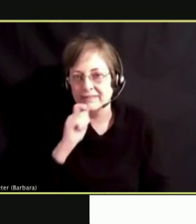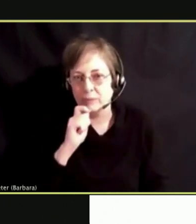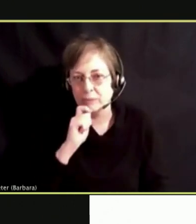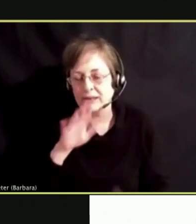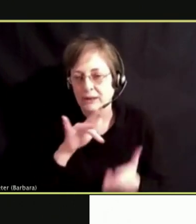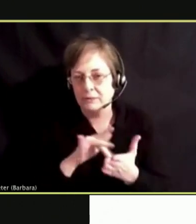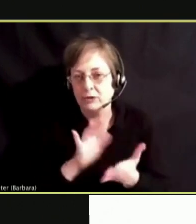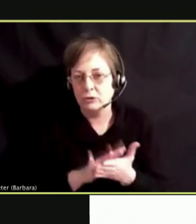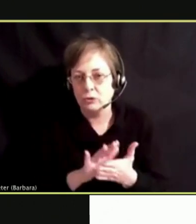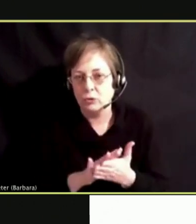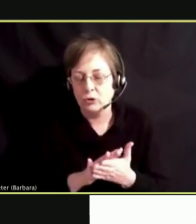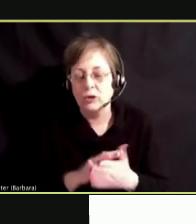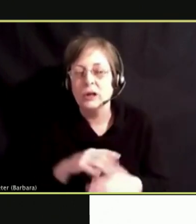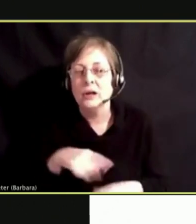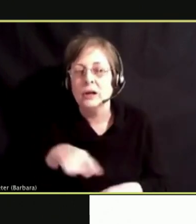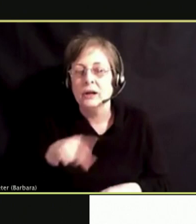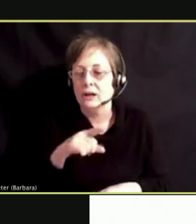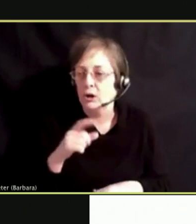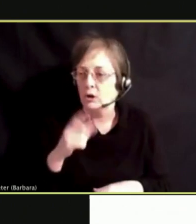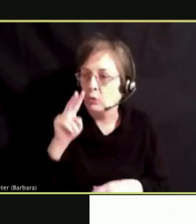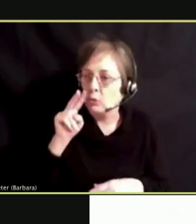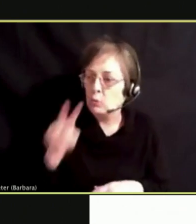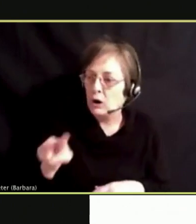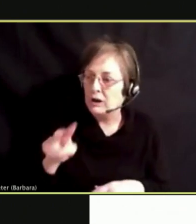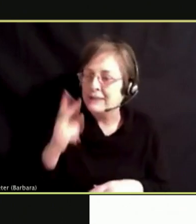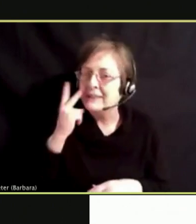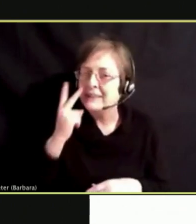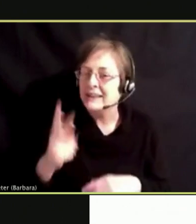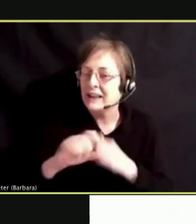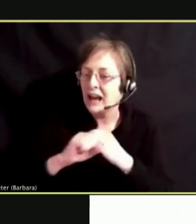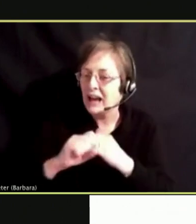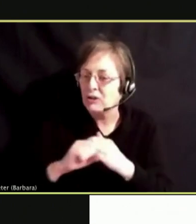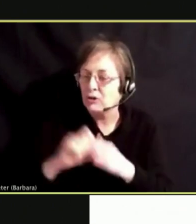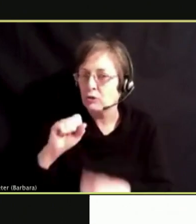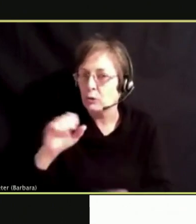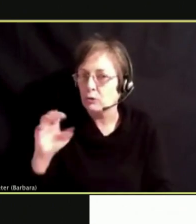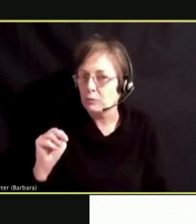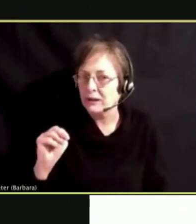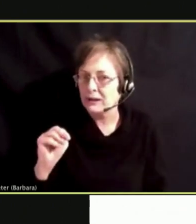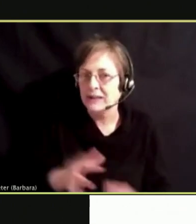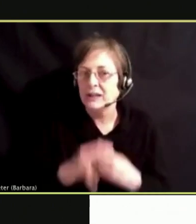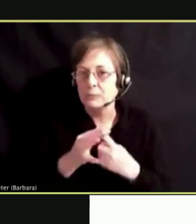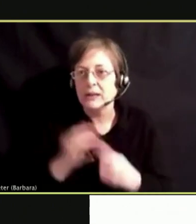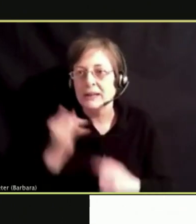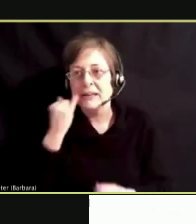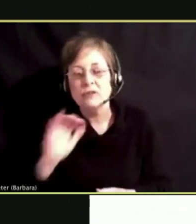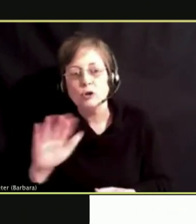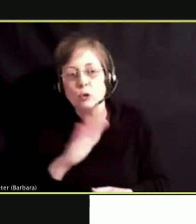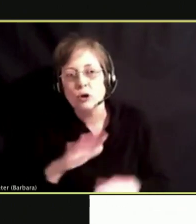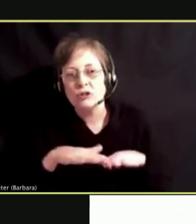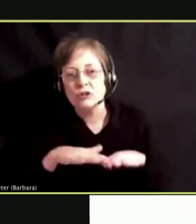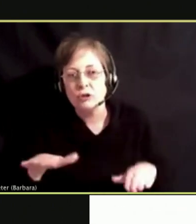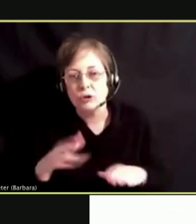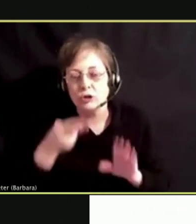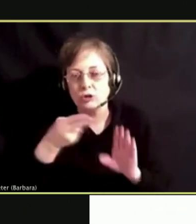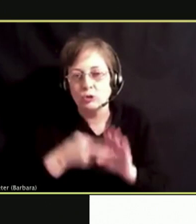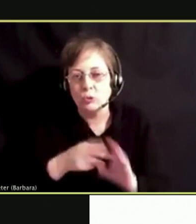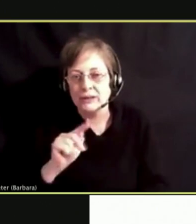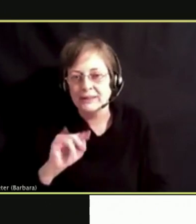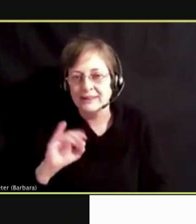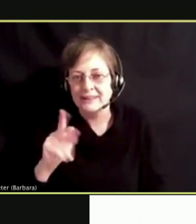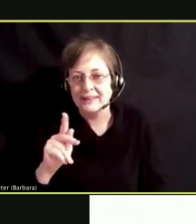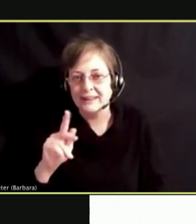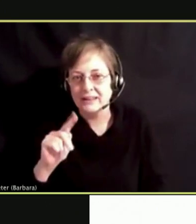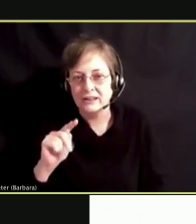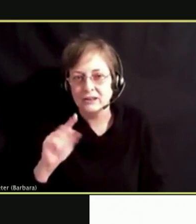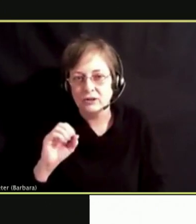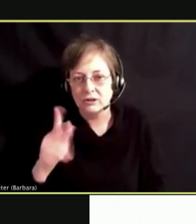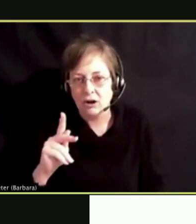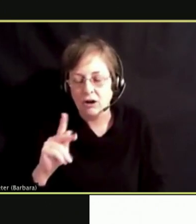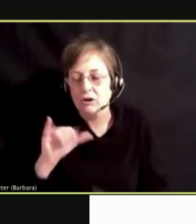ABOUT WATCHING THE ADS ON SOCIAL MEDIA, ESPECIALLY IF CHILDREN ARE ON YOUTUBE, INSTAGRAM, SO